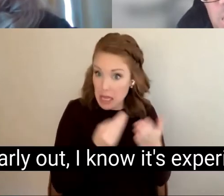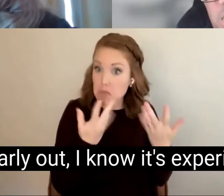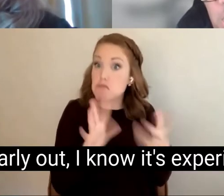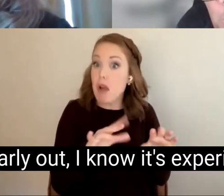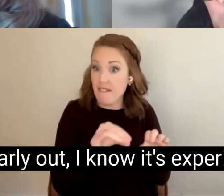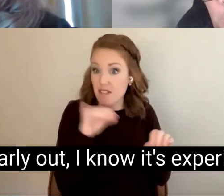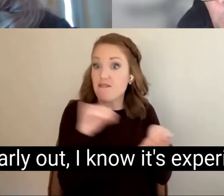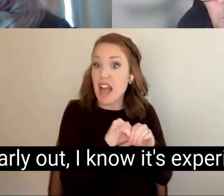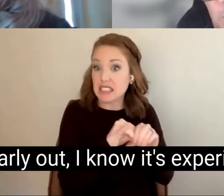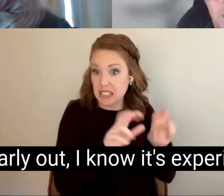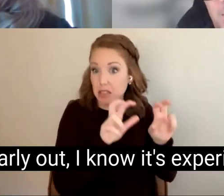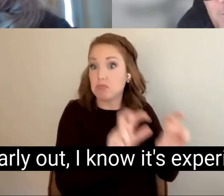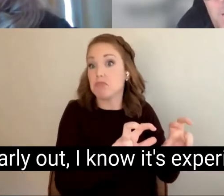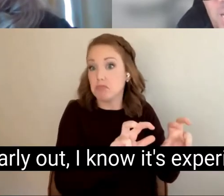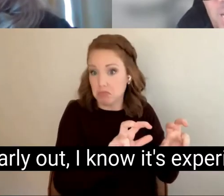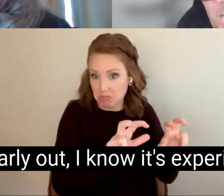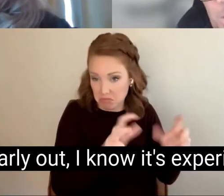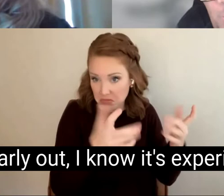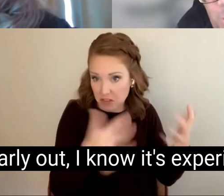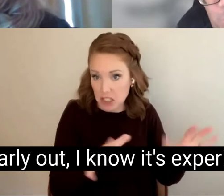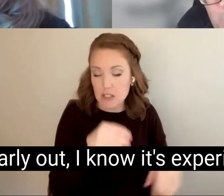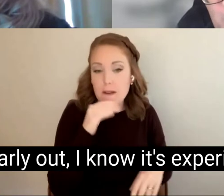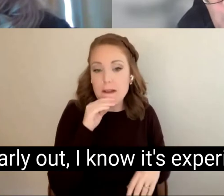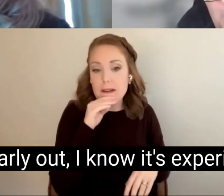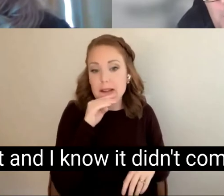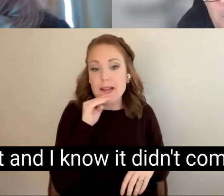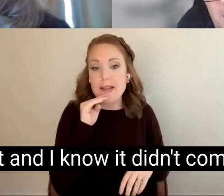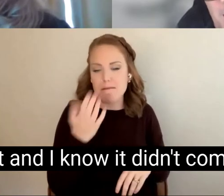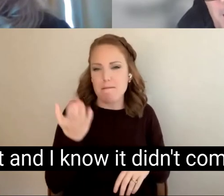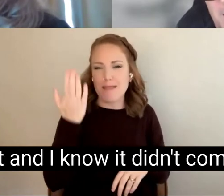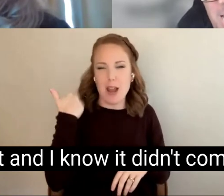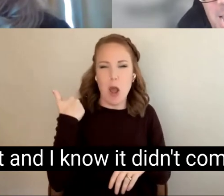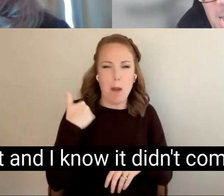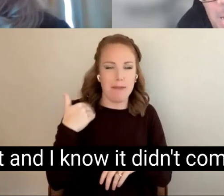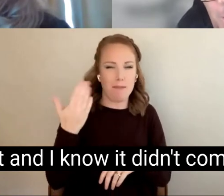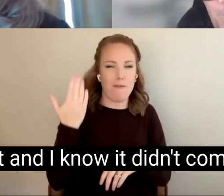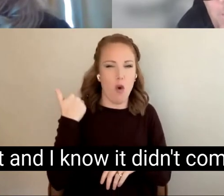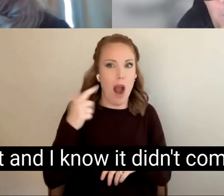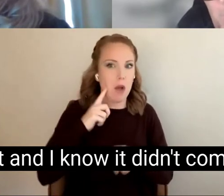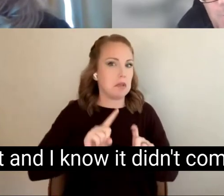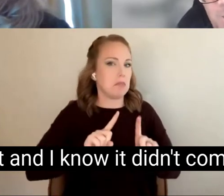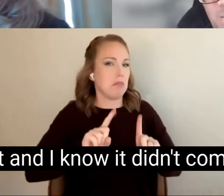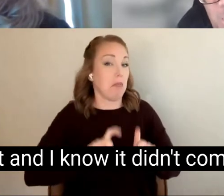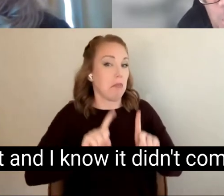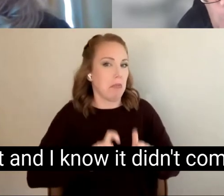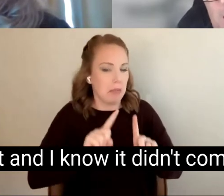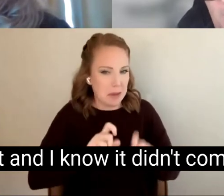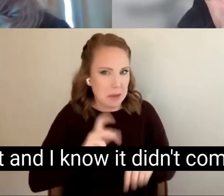I know early out, I know it's experimenting with that and I know it didn't come out as